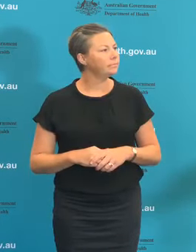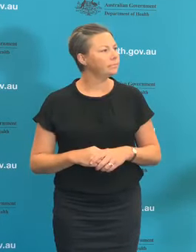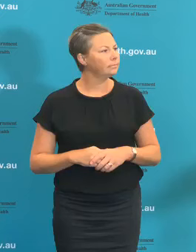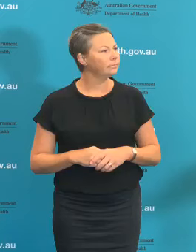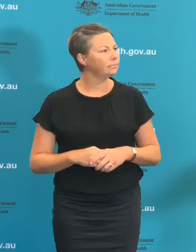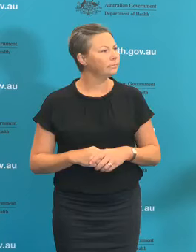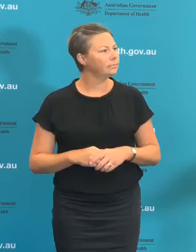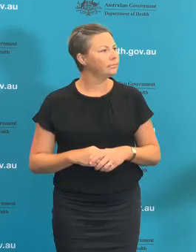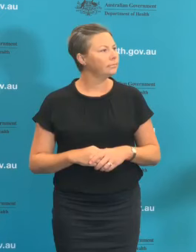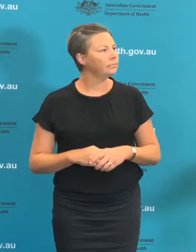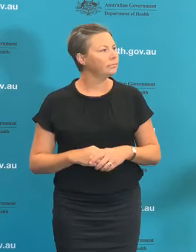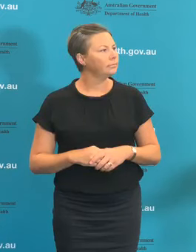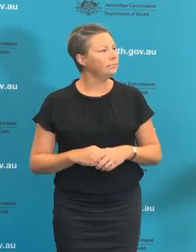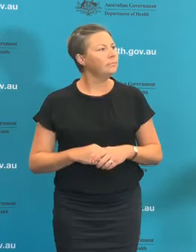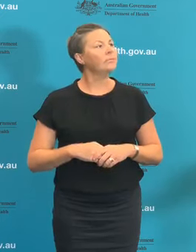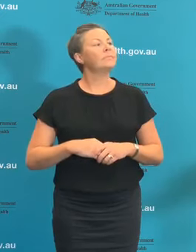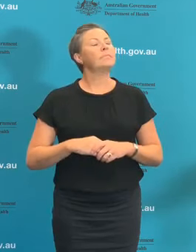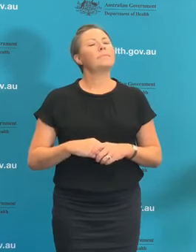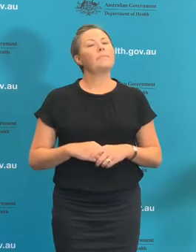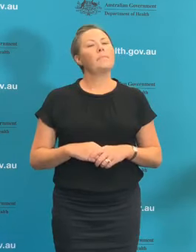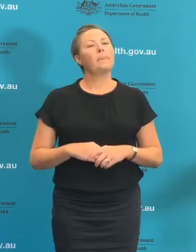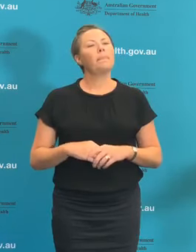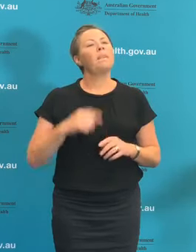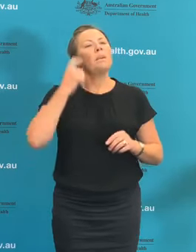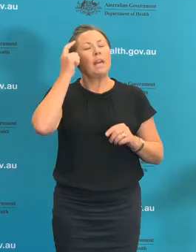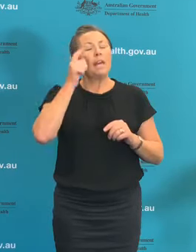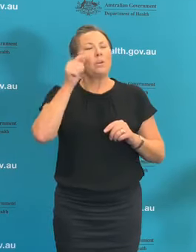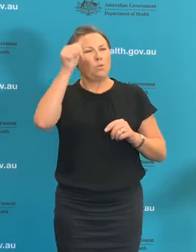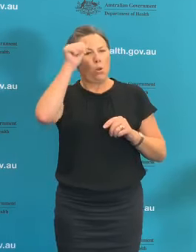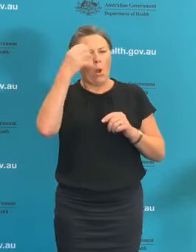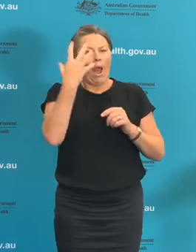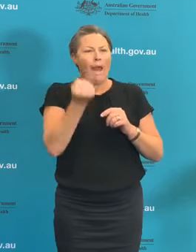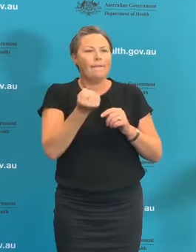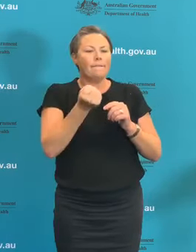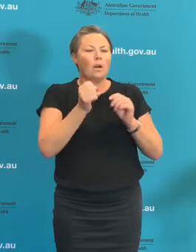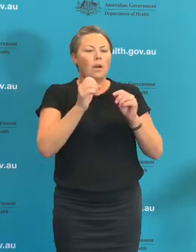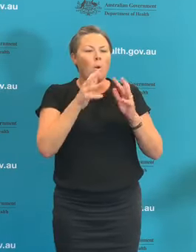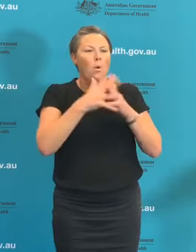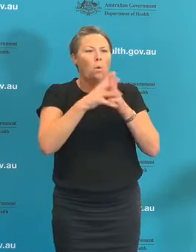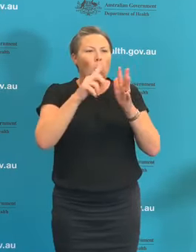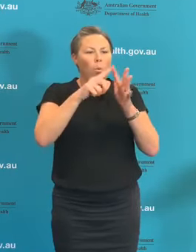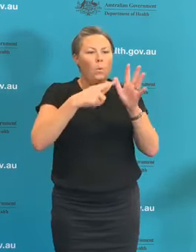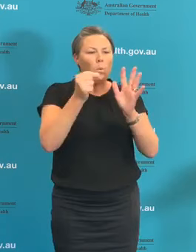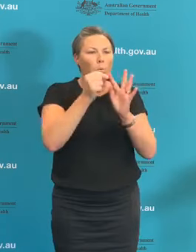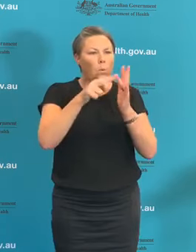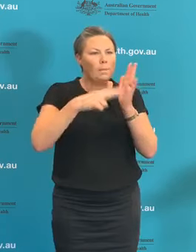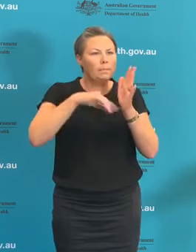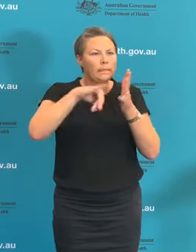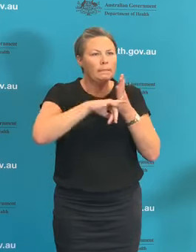weapon inspectors and being able to basically go into a country uninvited? And how realistic is that